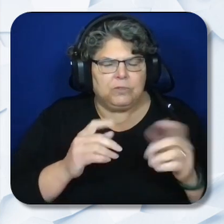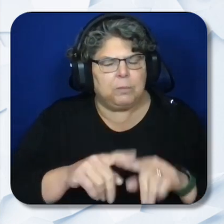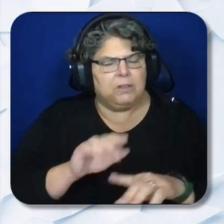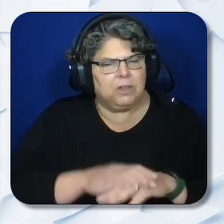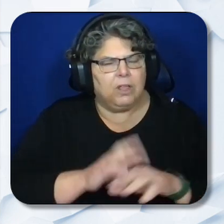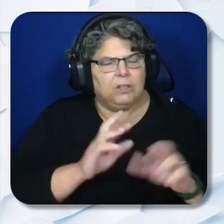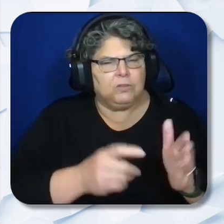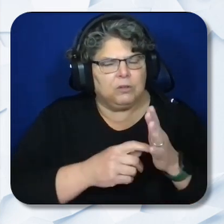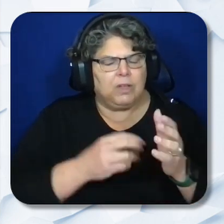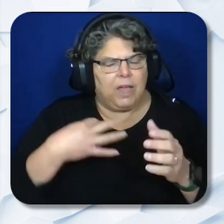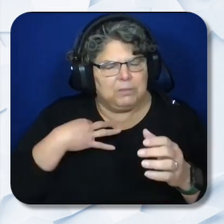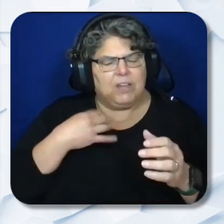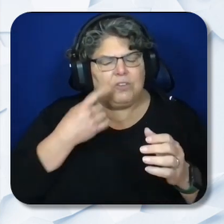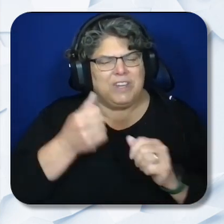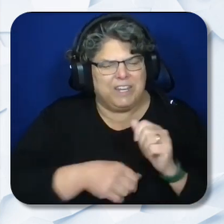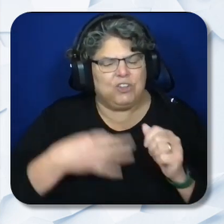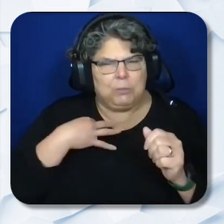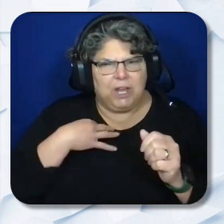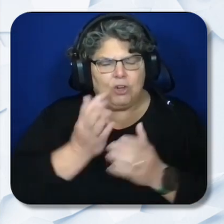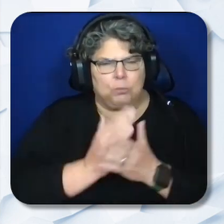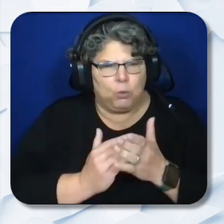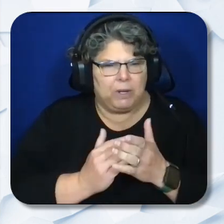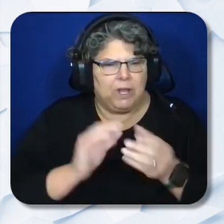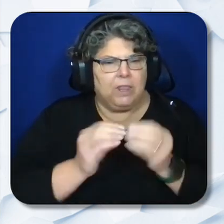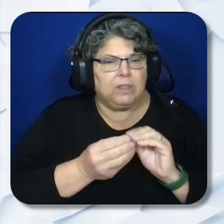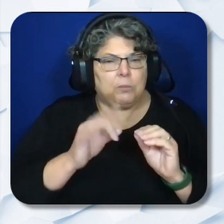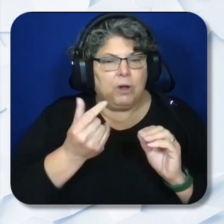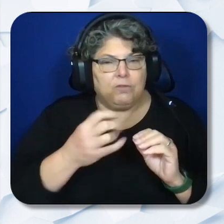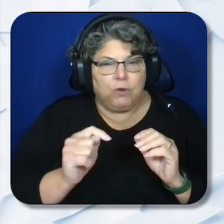of the required application components. The number of grant awards will be based